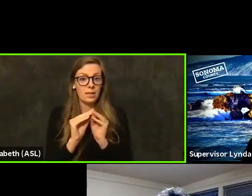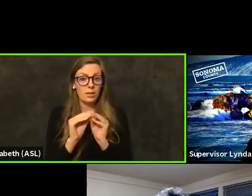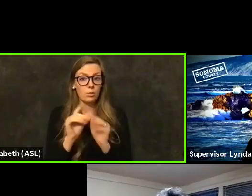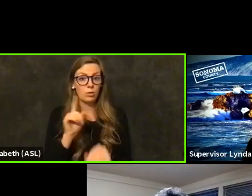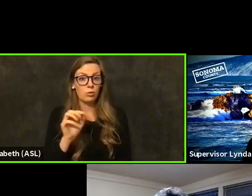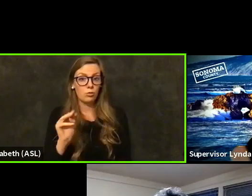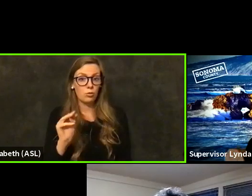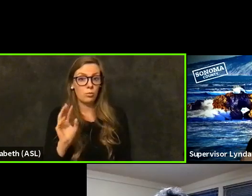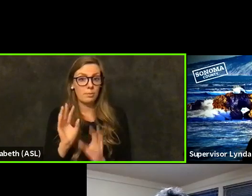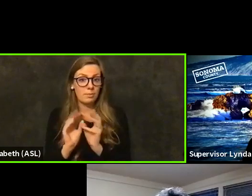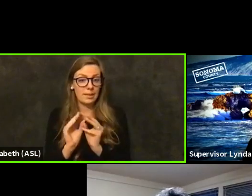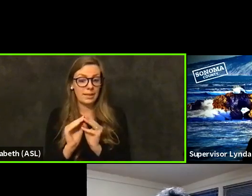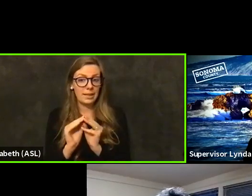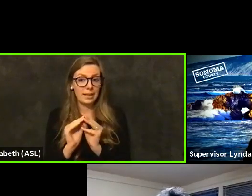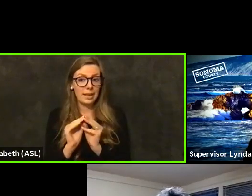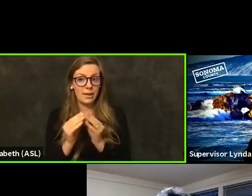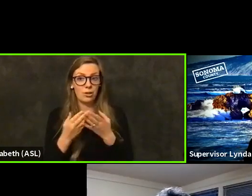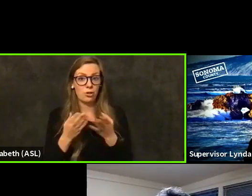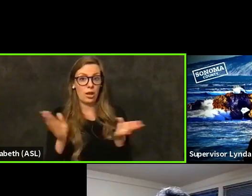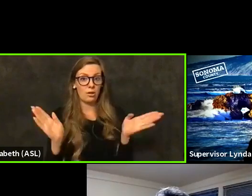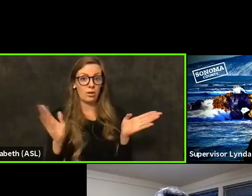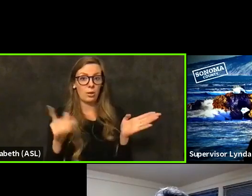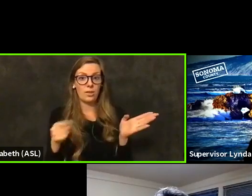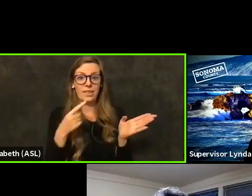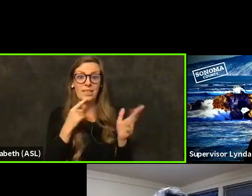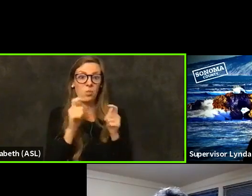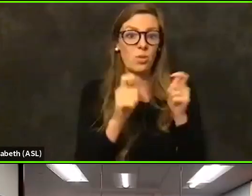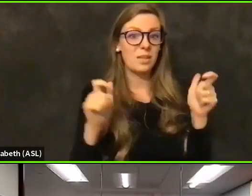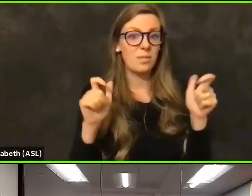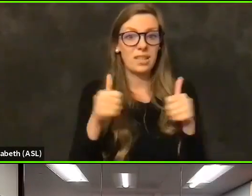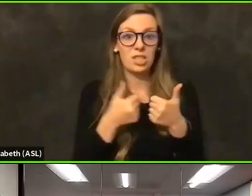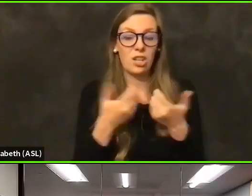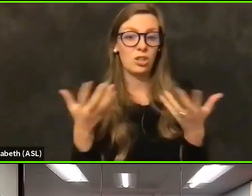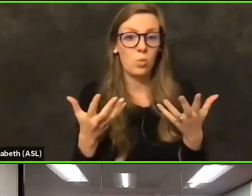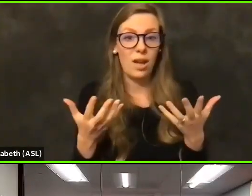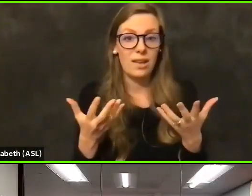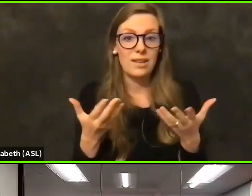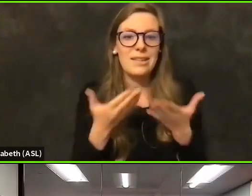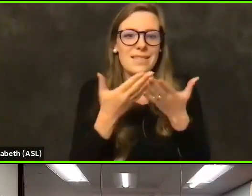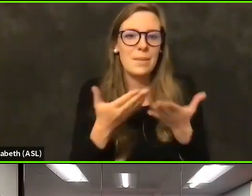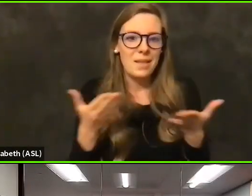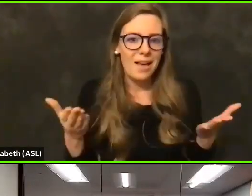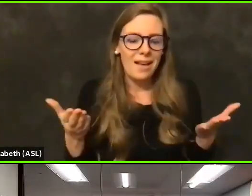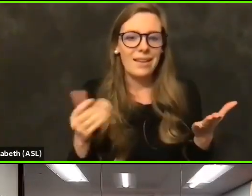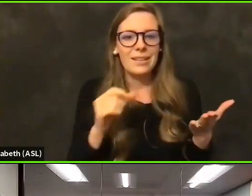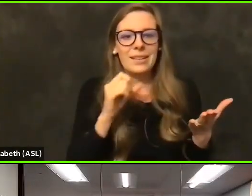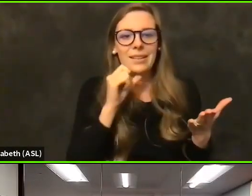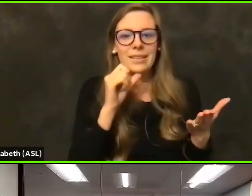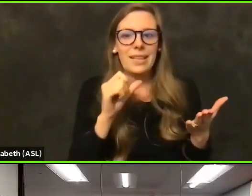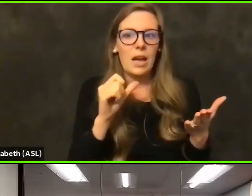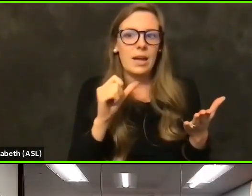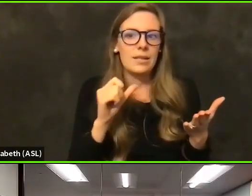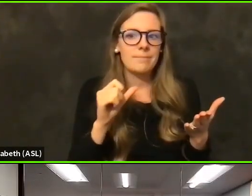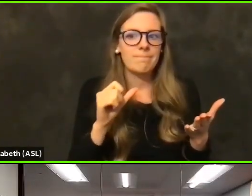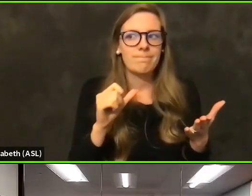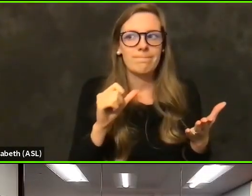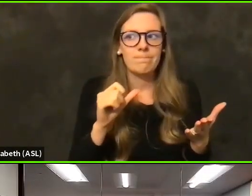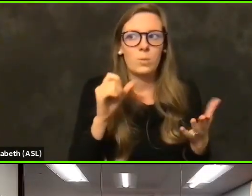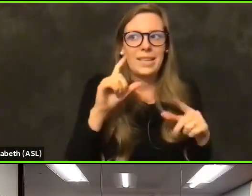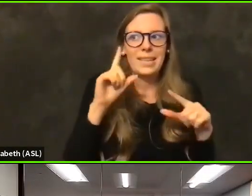And universally what they said the biggest challenges is supply. And it's also the unpredictability of the supply. So folks don't want to book appointments